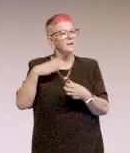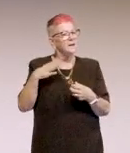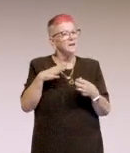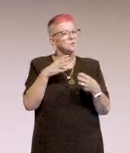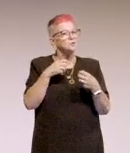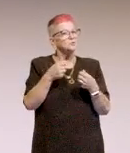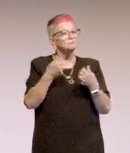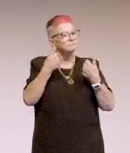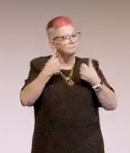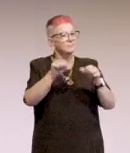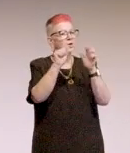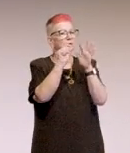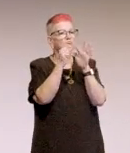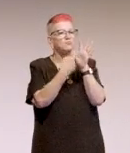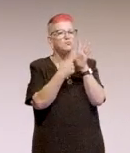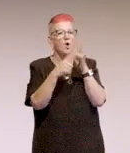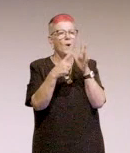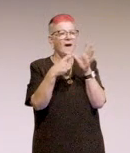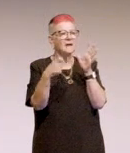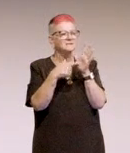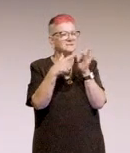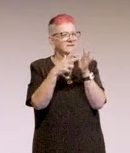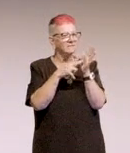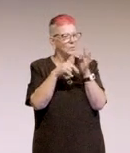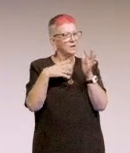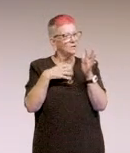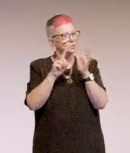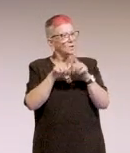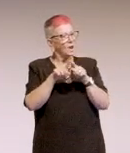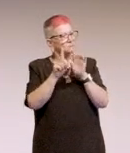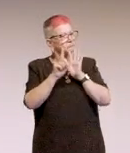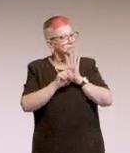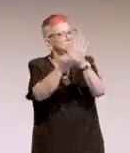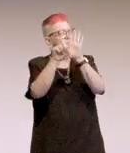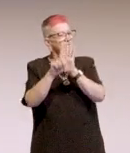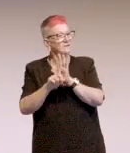than just being purely reactive, which, let's be honest, that can be really stressful for everybody